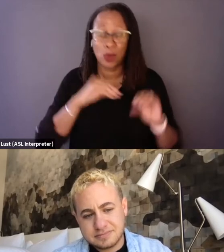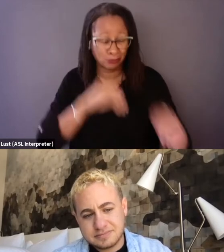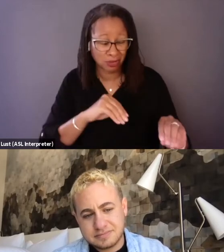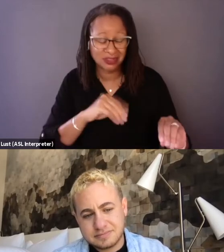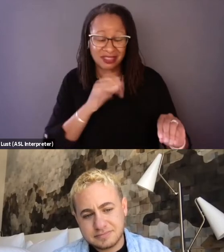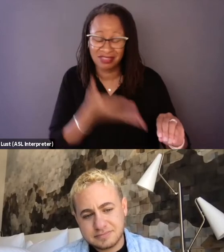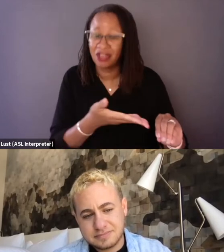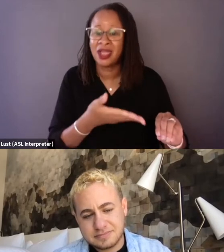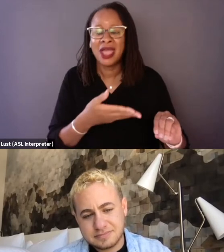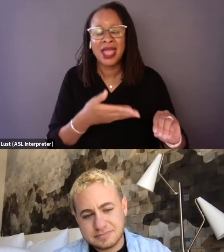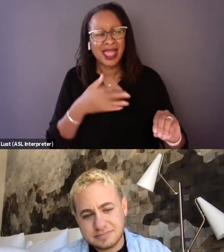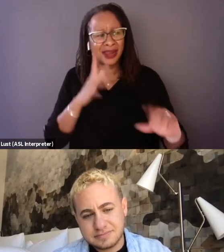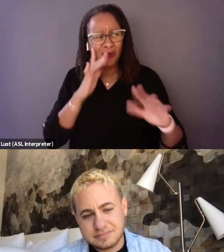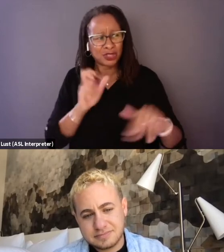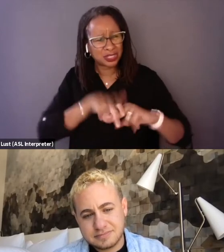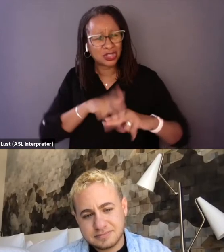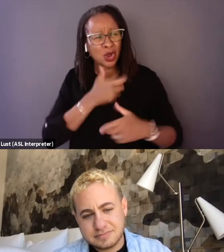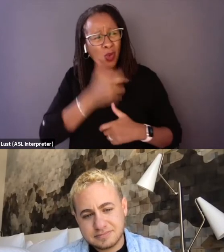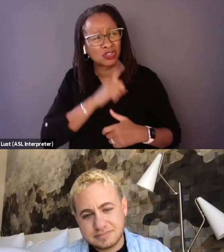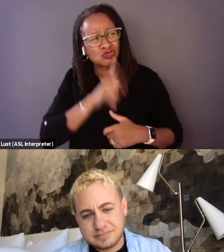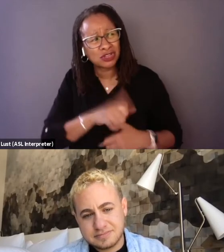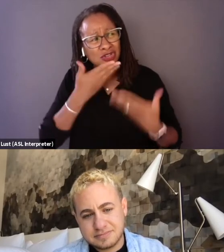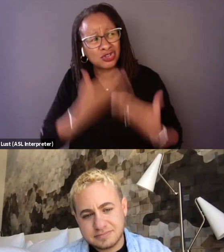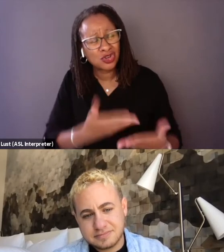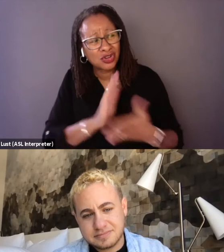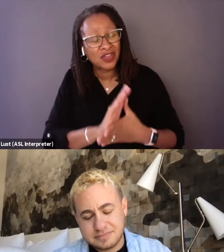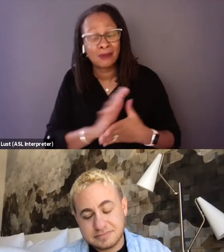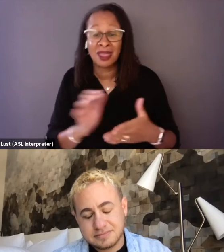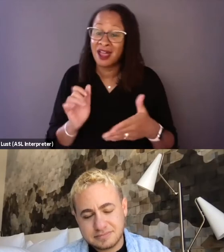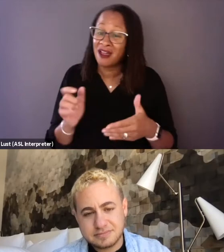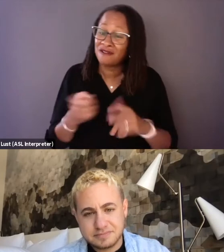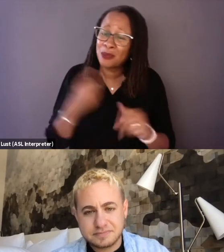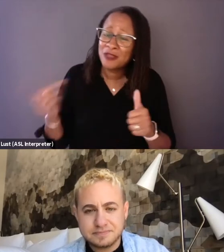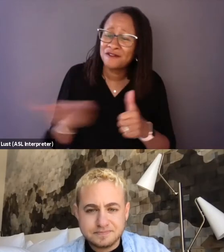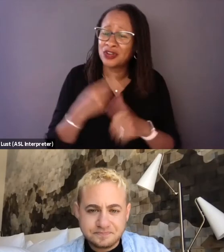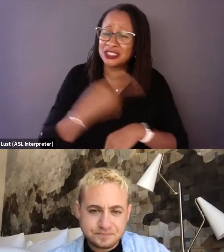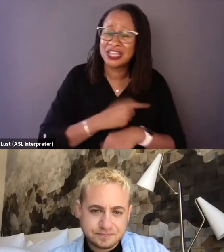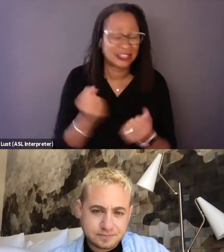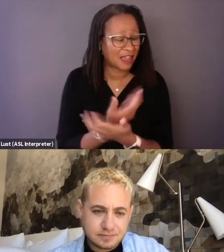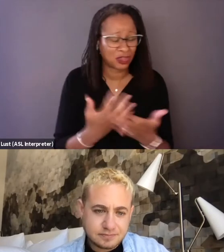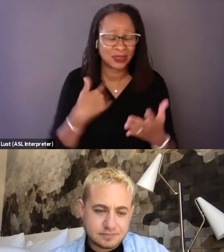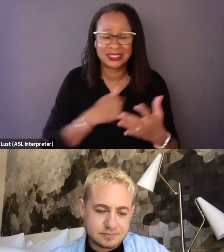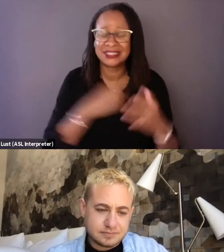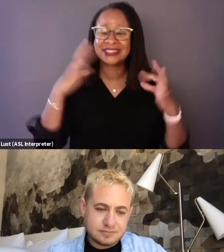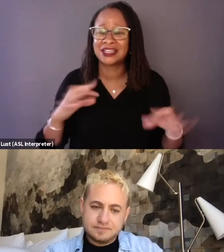and watch a really good film. That was certainly from day one everything we set out to do, I never wanted to make a homework assignment.